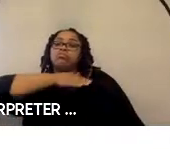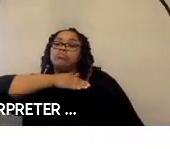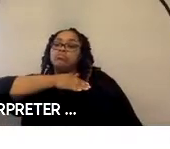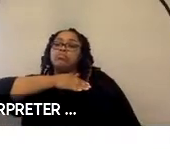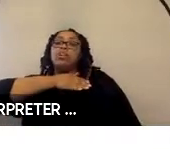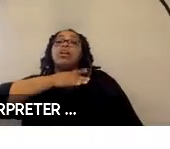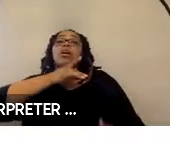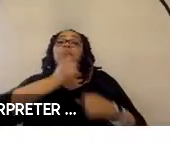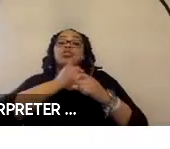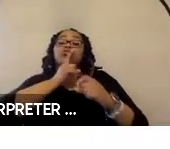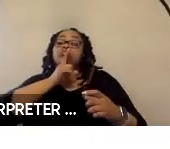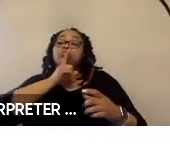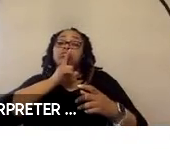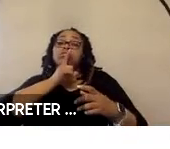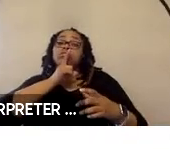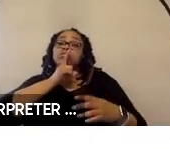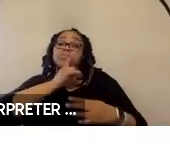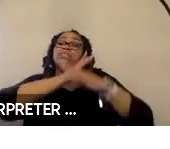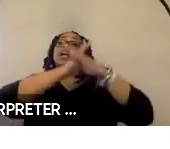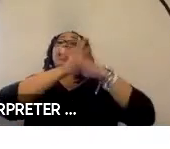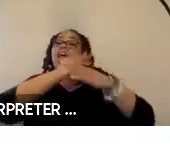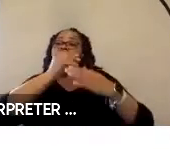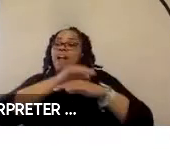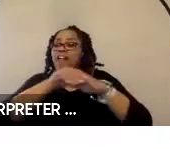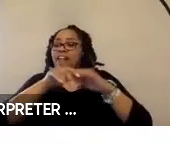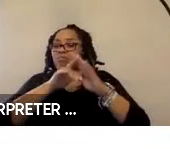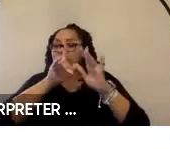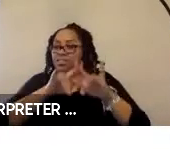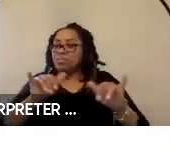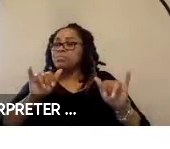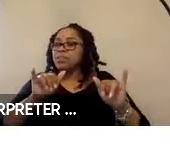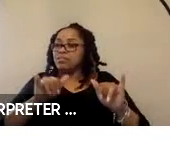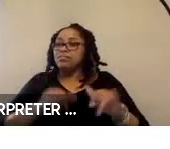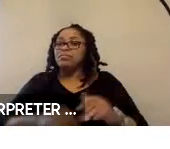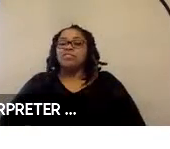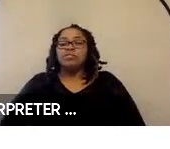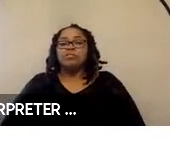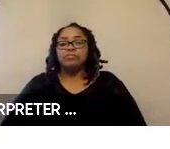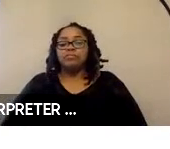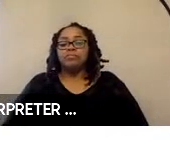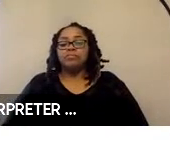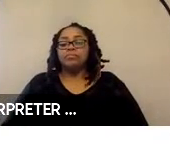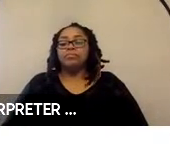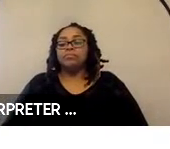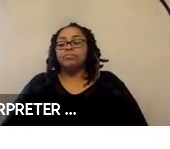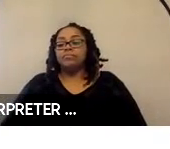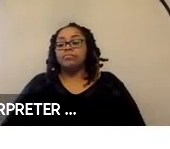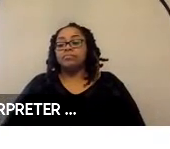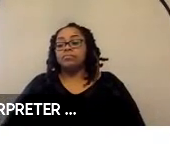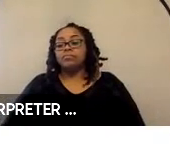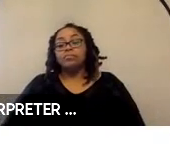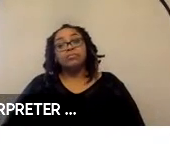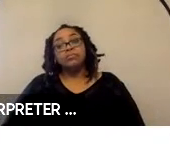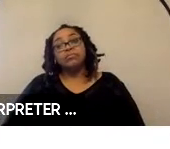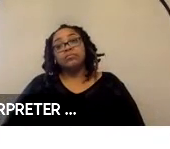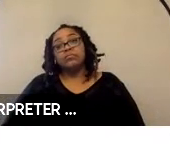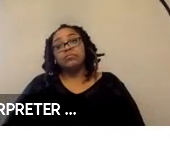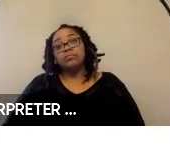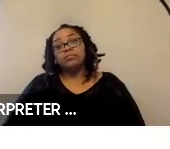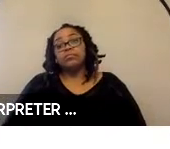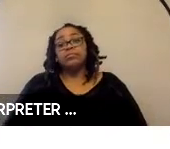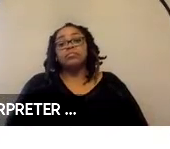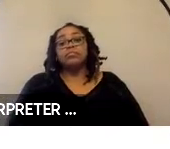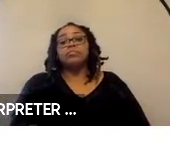comfortable for the occupant. Thank you. We also are looking at the potential benefits